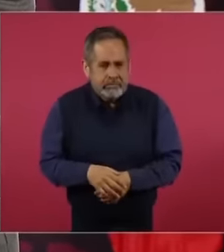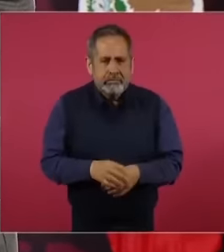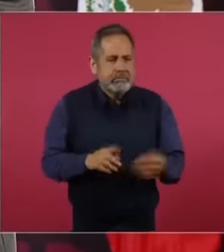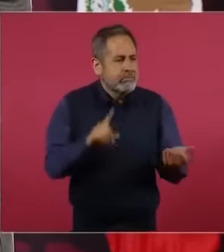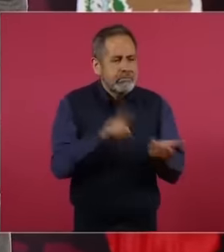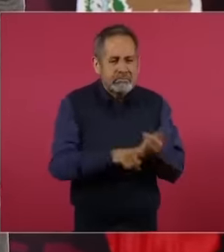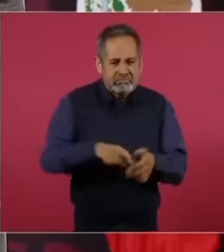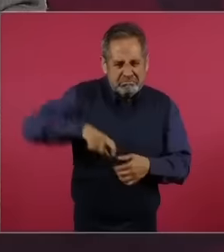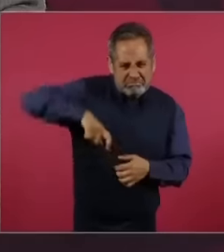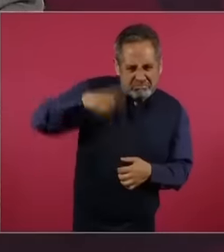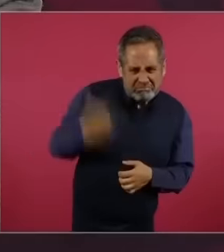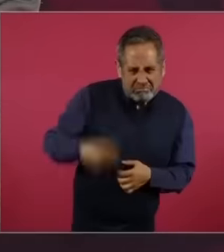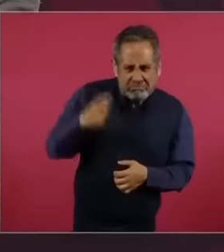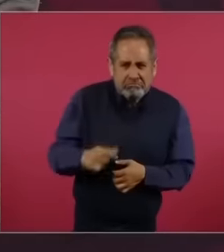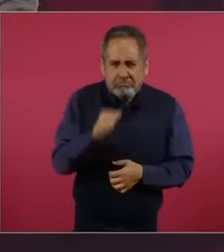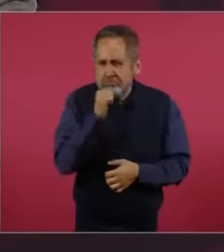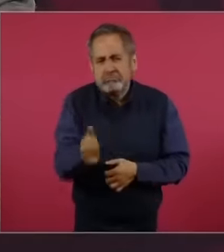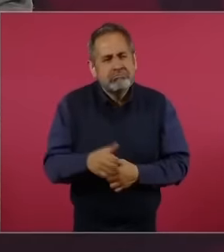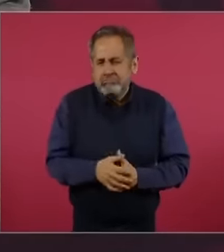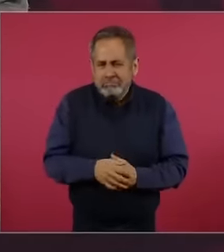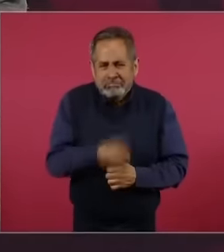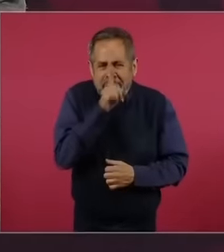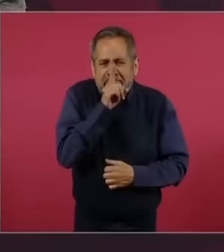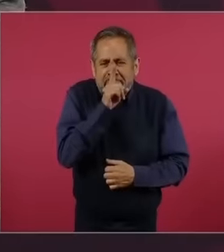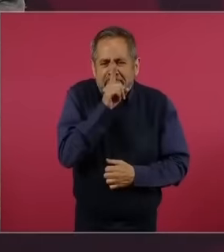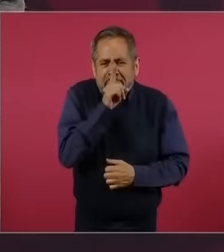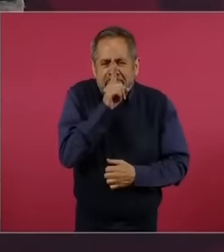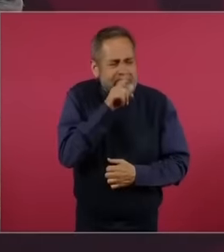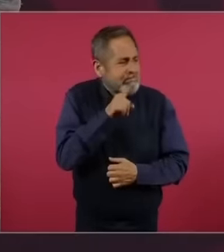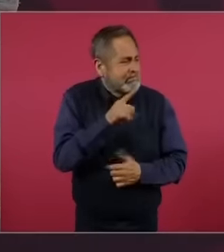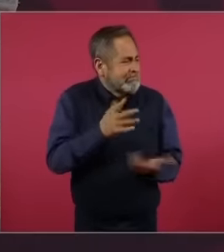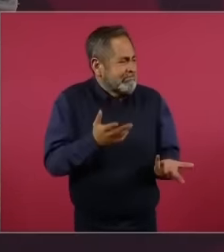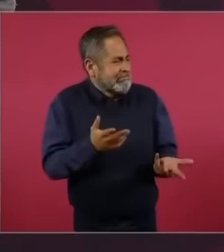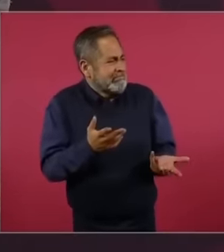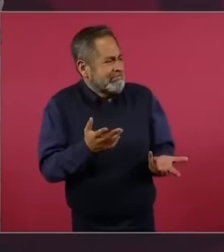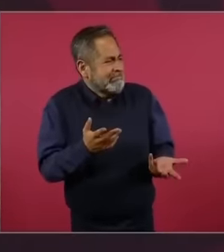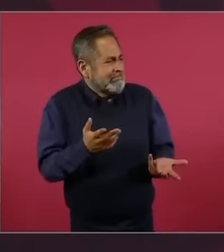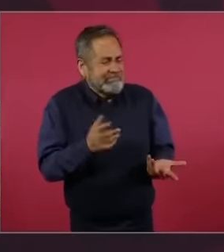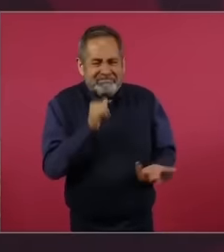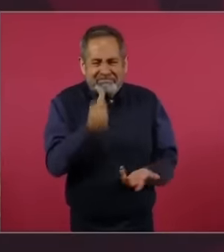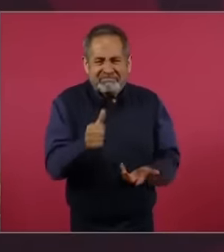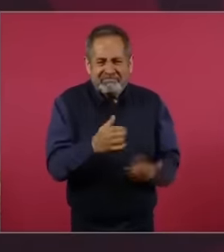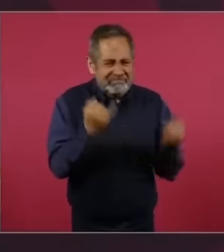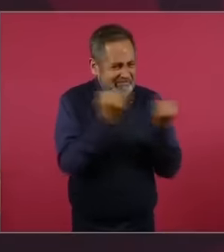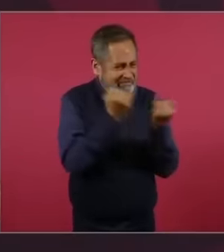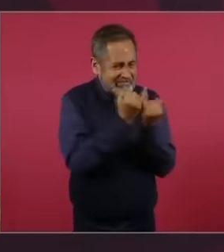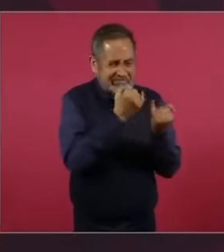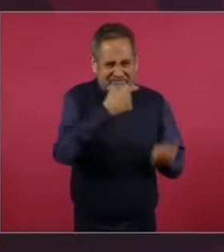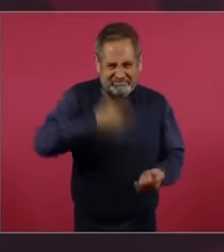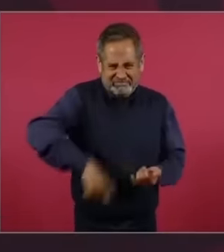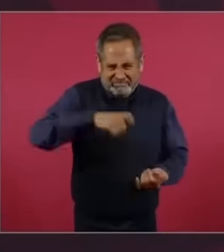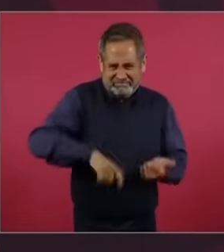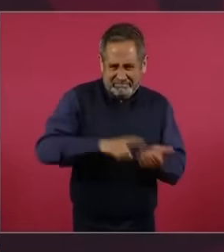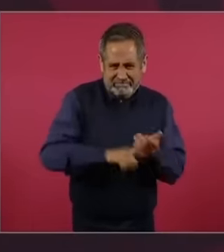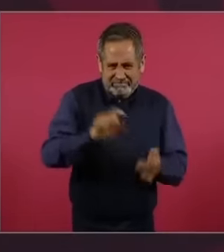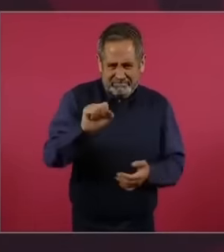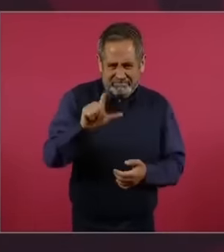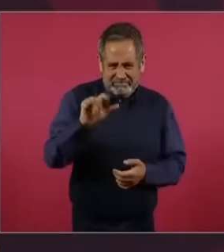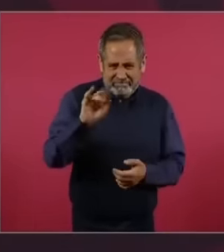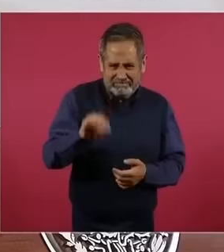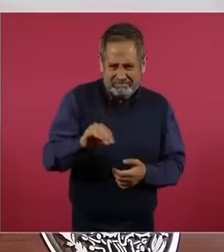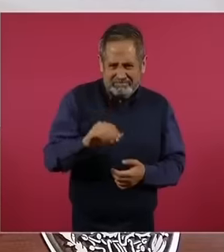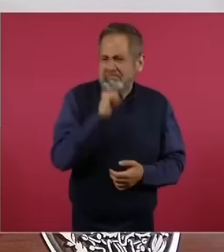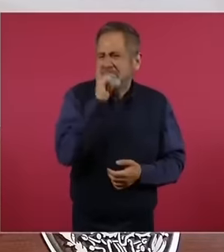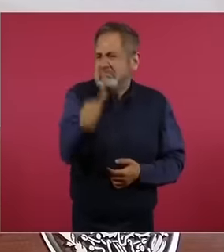have the material wealth of